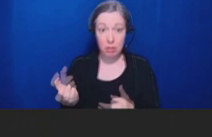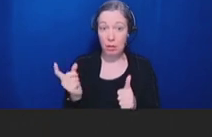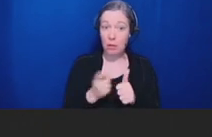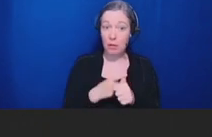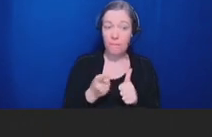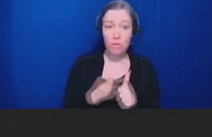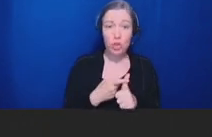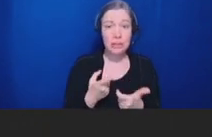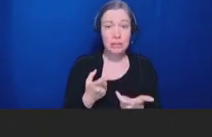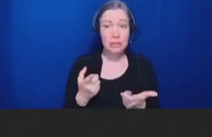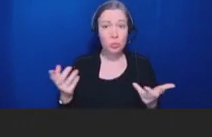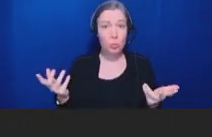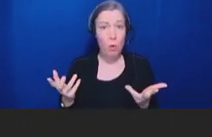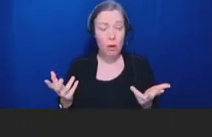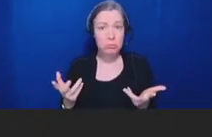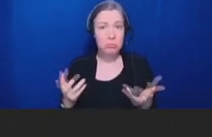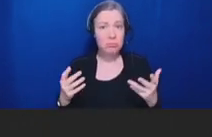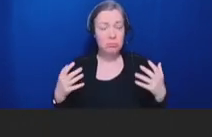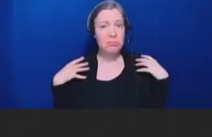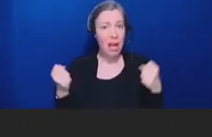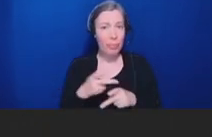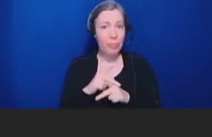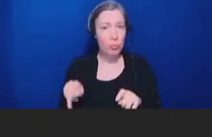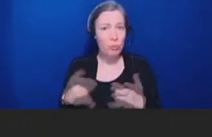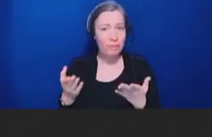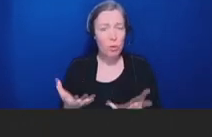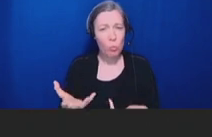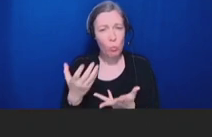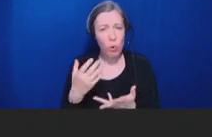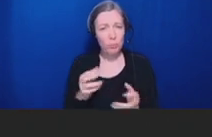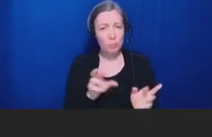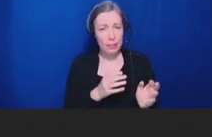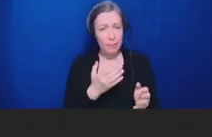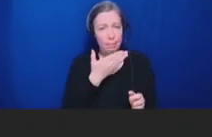And I think that is an area where we can really help with some of the fatigue.